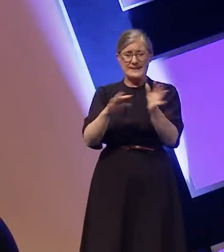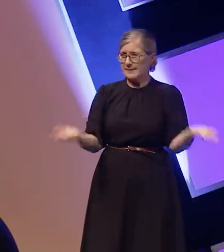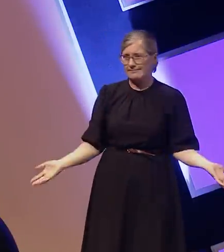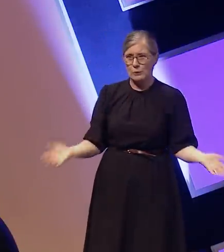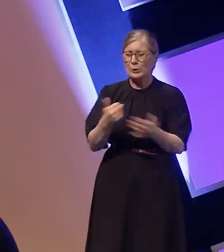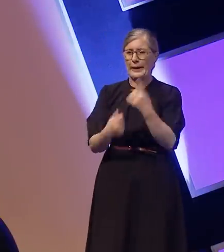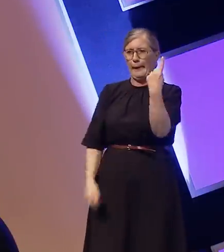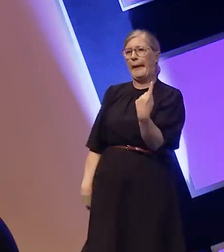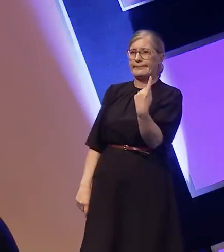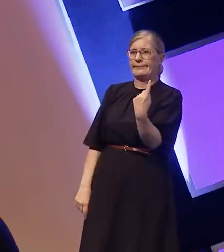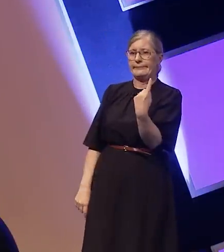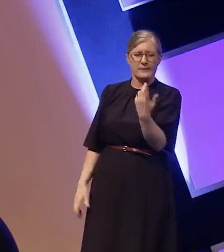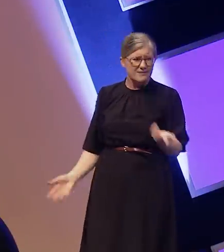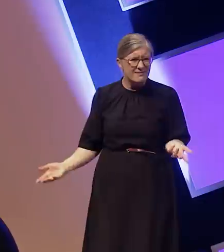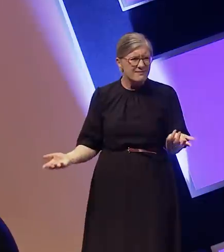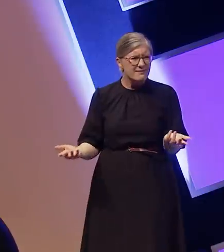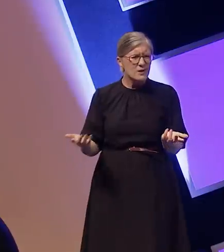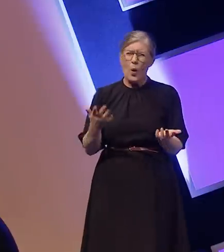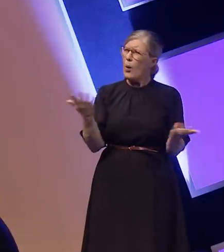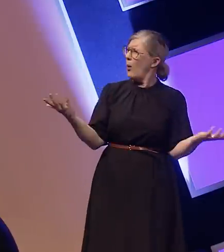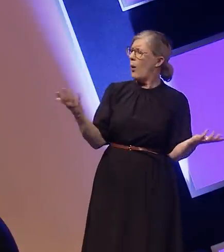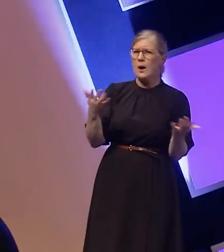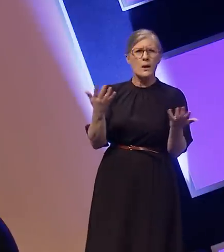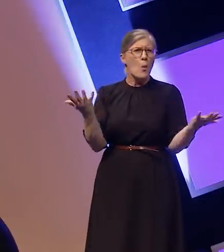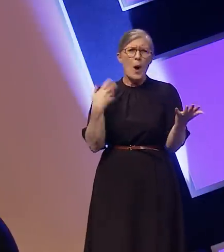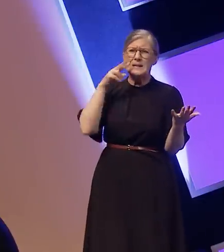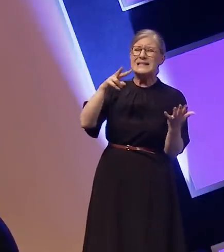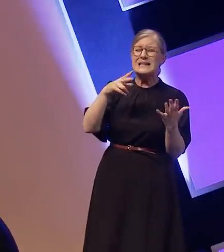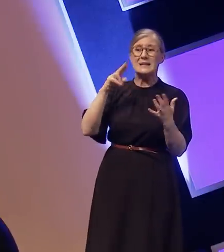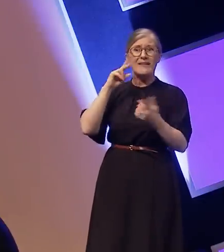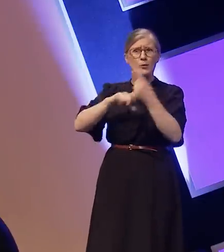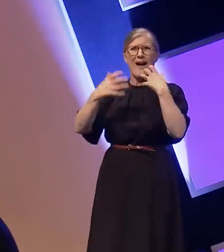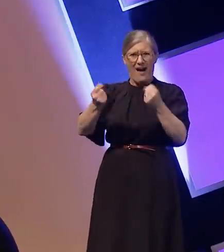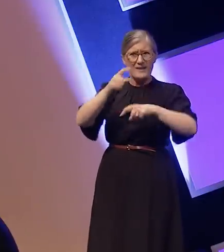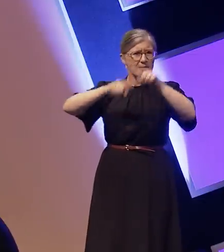How often do we see the diversity within the deaf community, such as different uses of sign